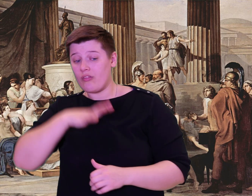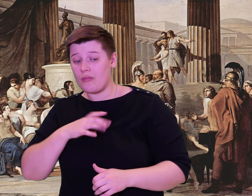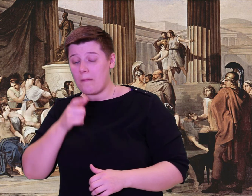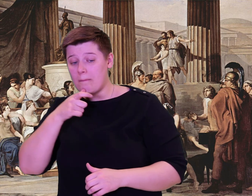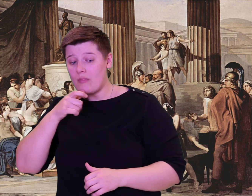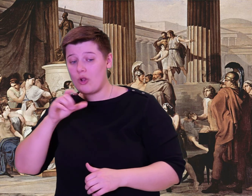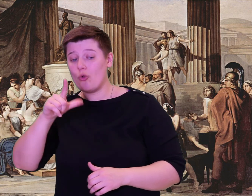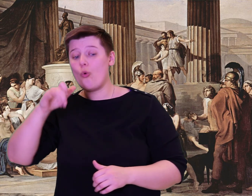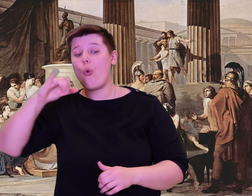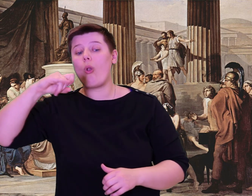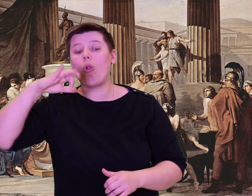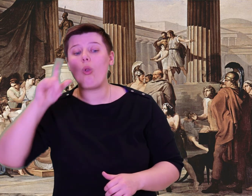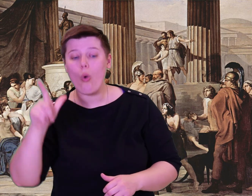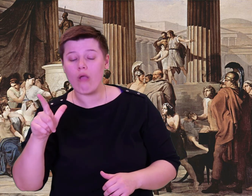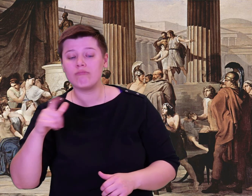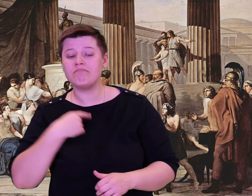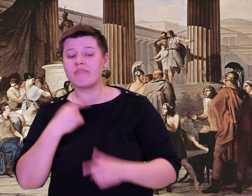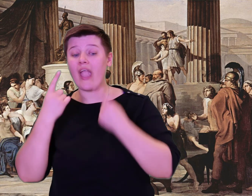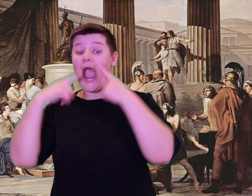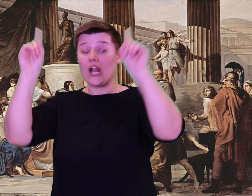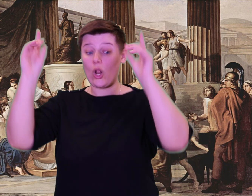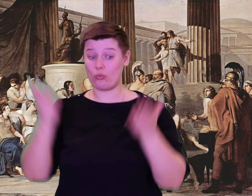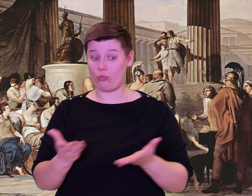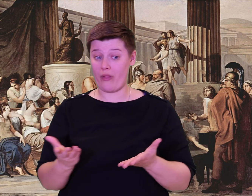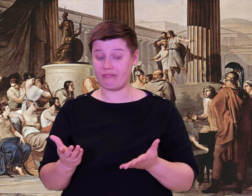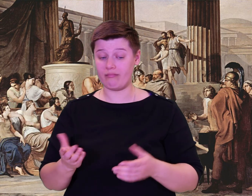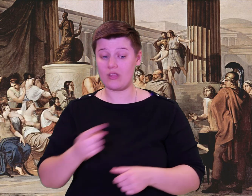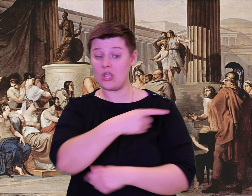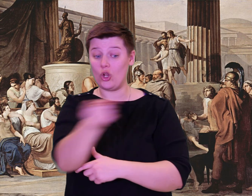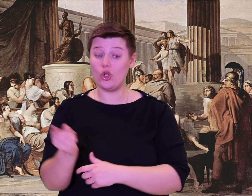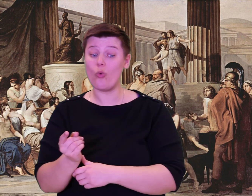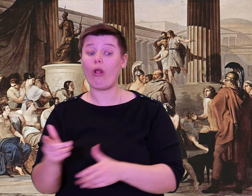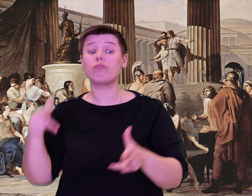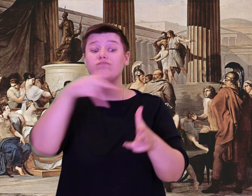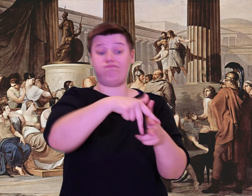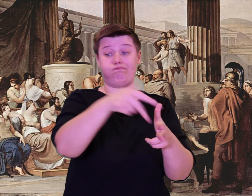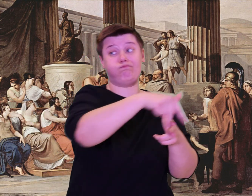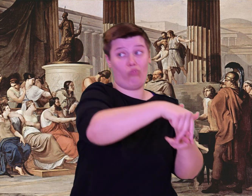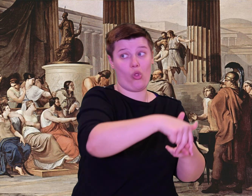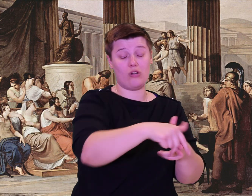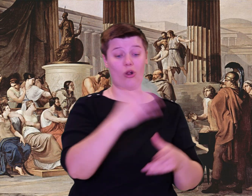They simply shared with them their sweet delicious fruit.